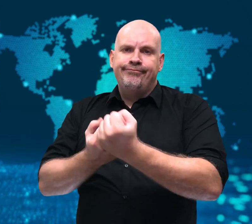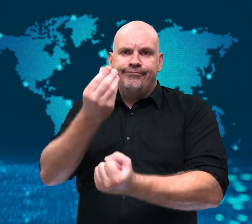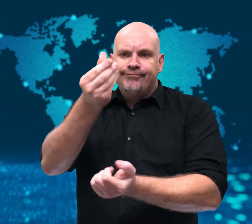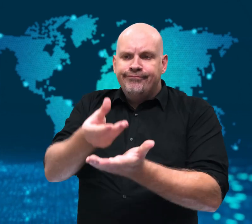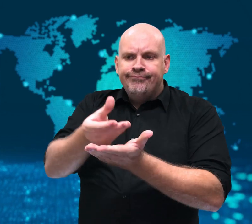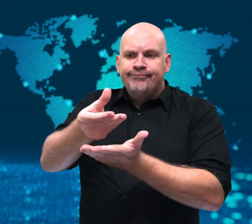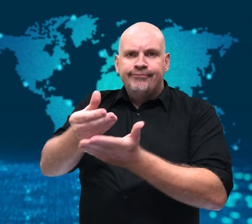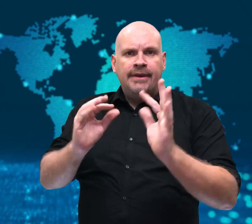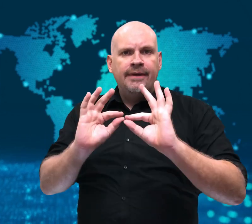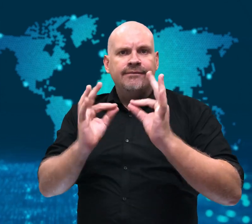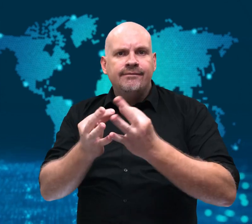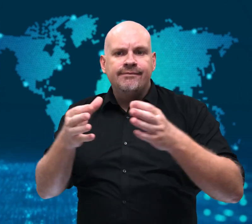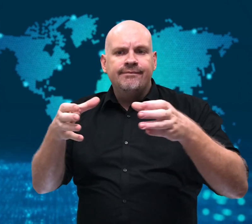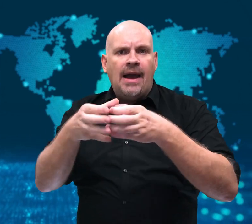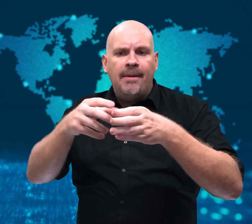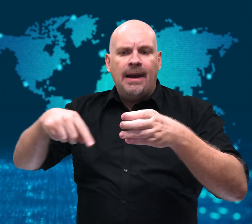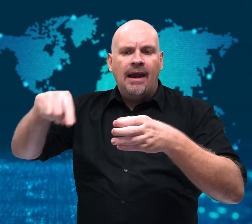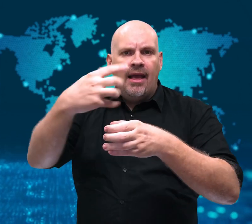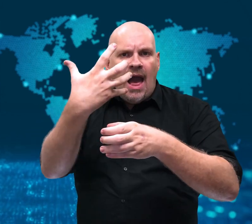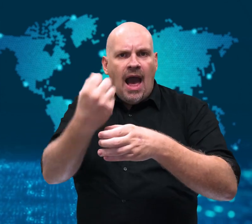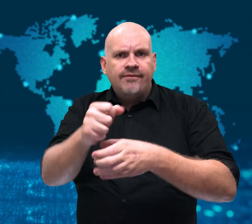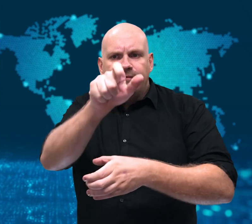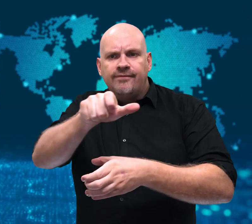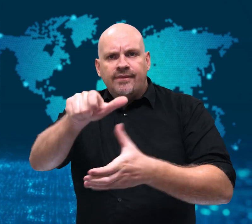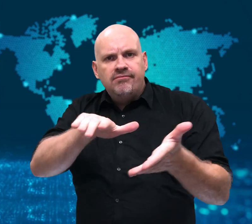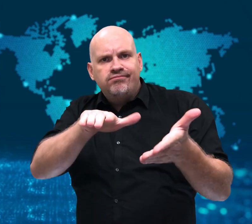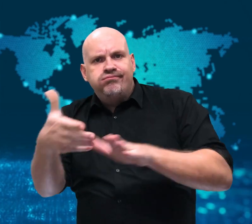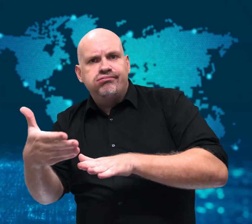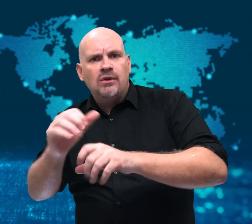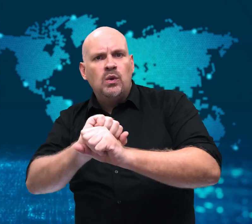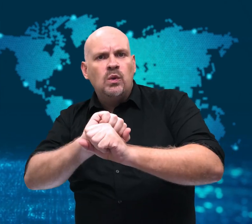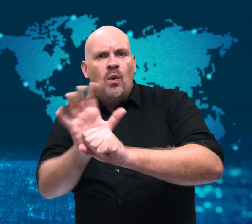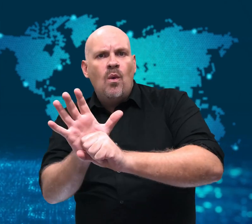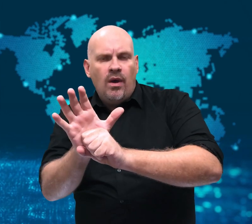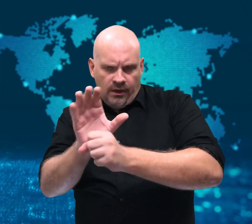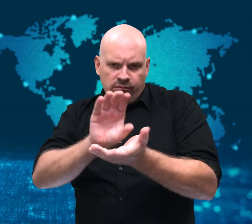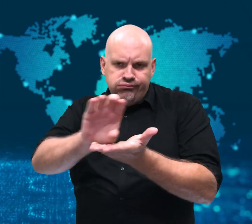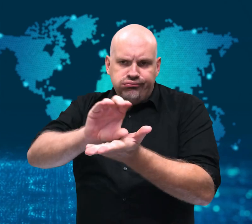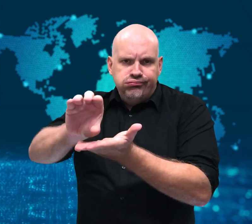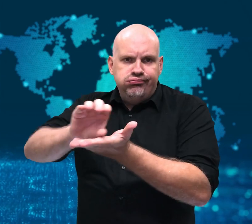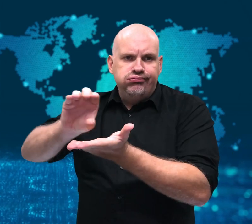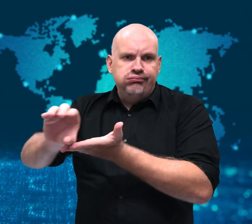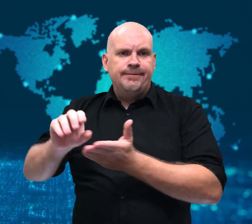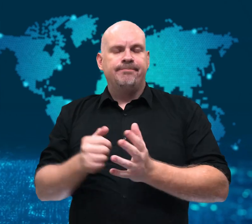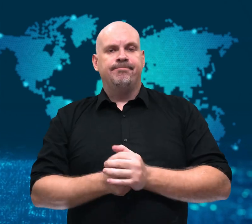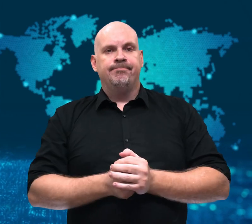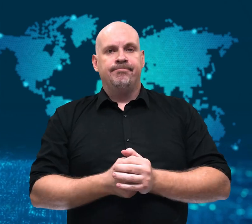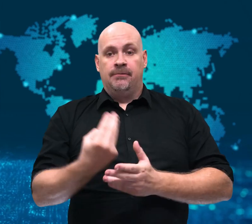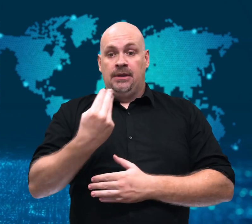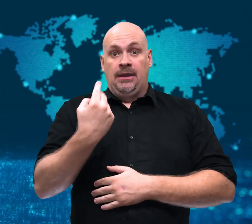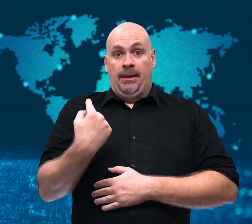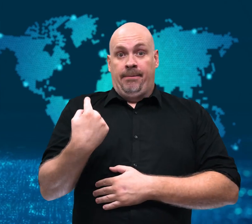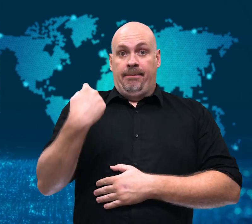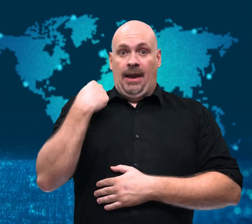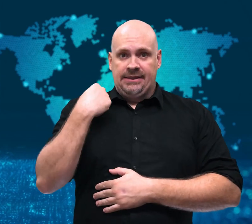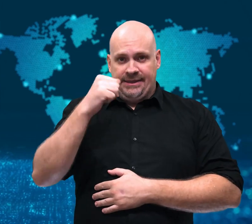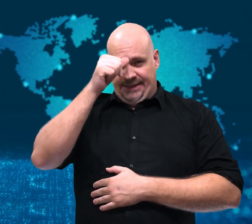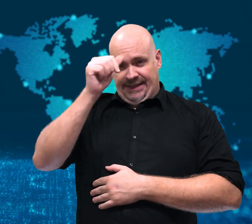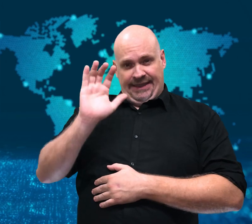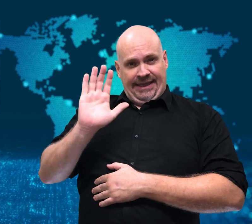compensation to families of those who died from COVID-19.